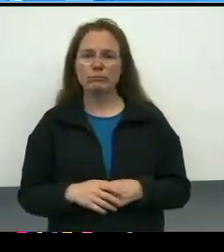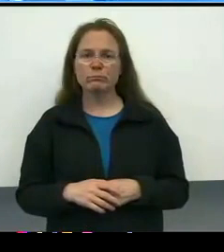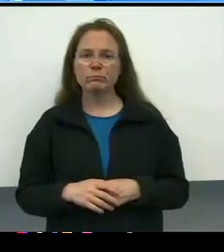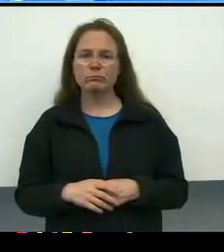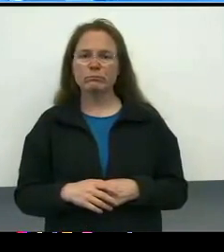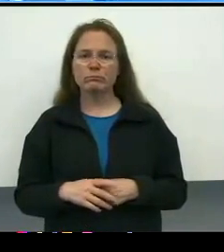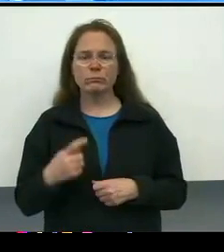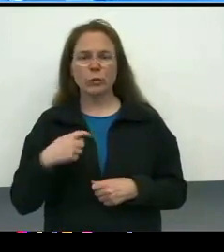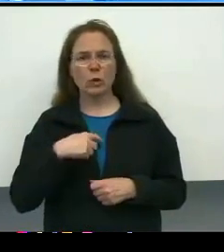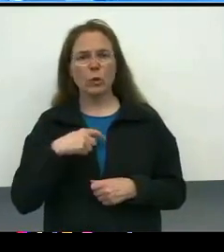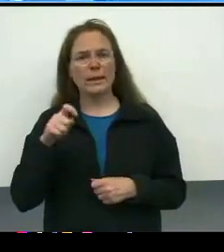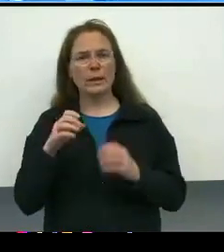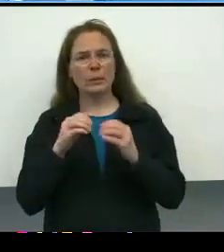on trauma-informed principles.